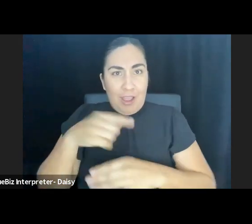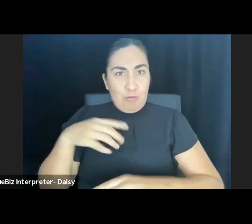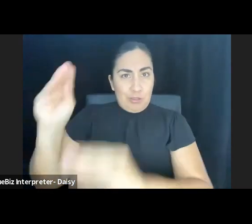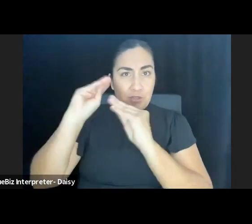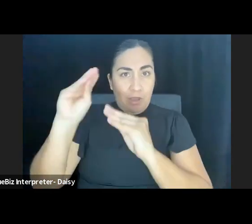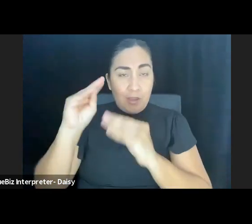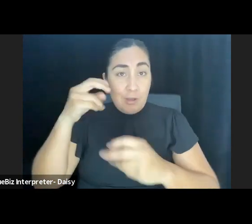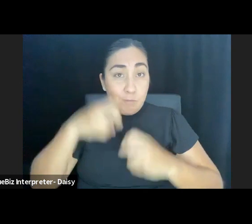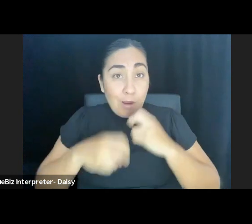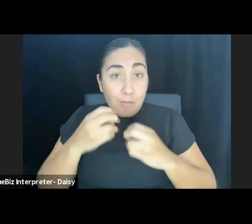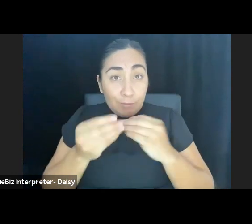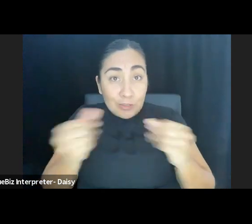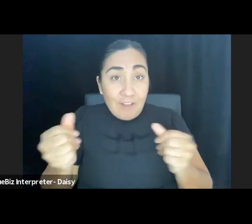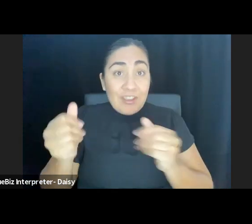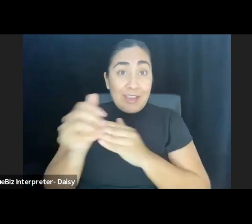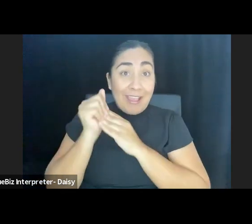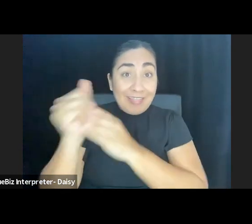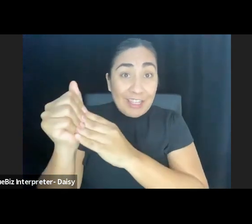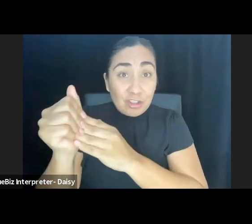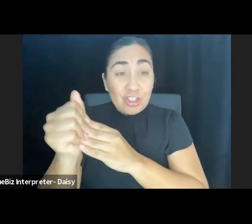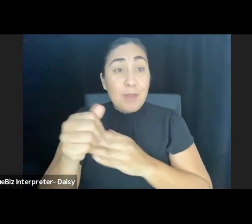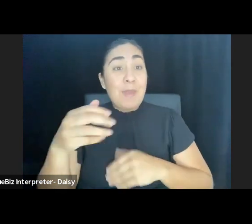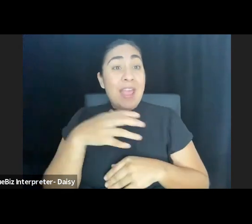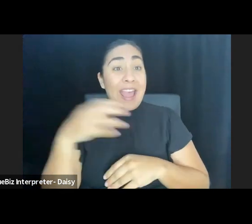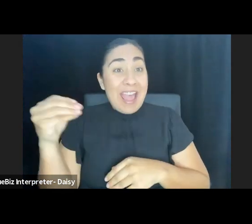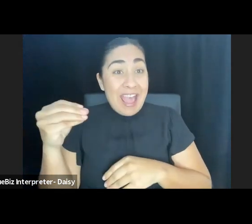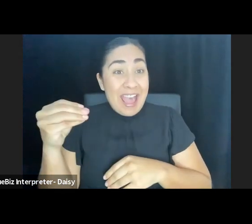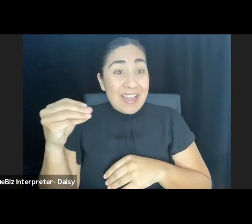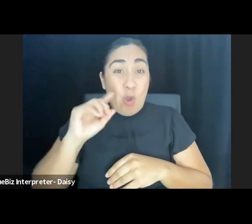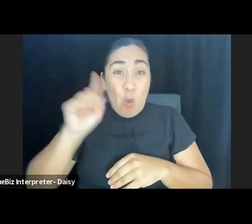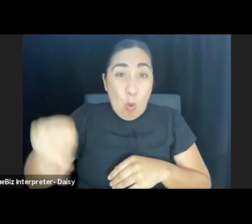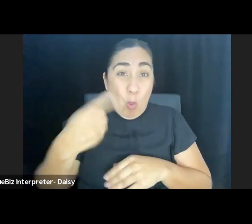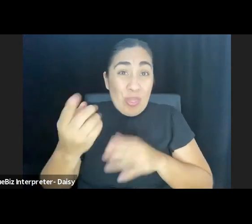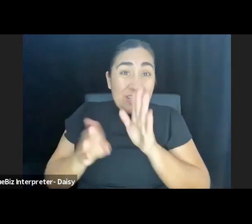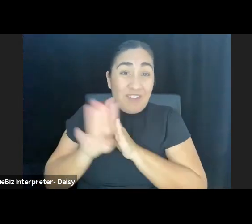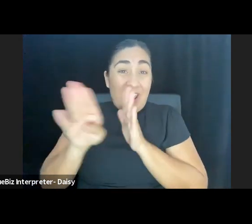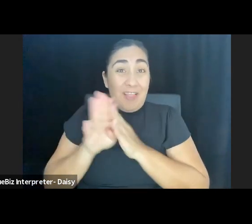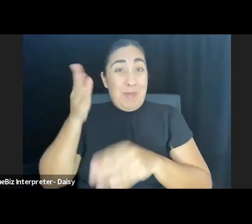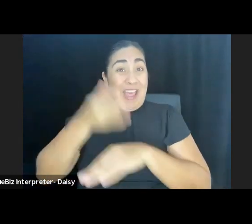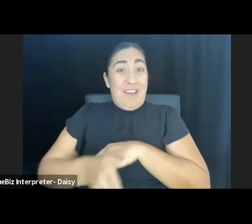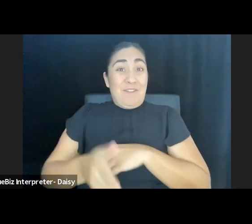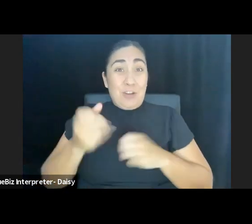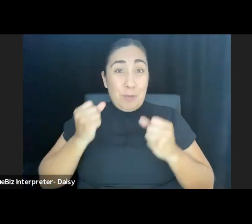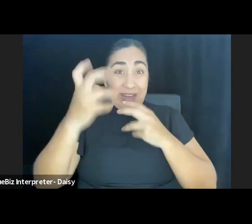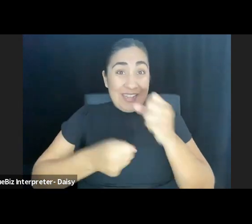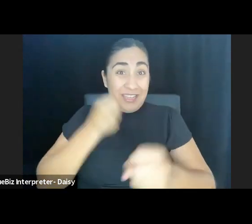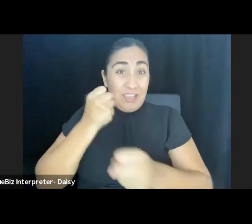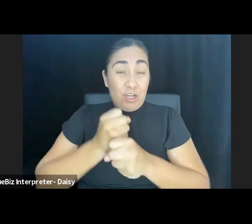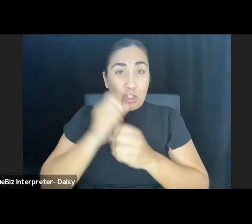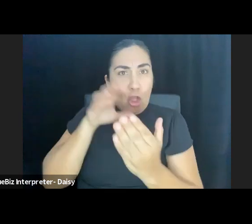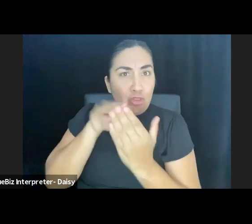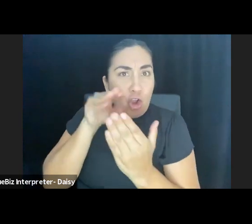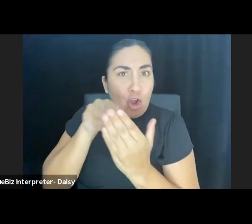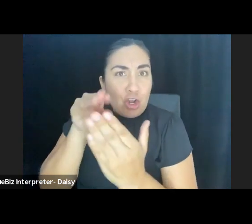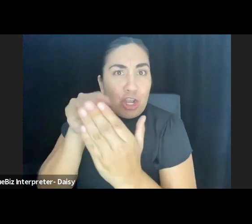problem-solving skills, and a sharp acumen that was only developed after spending years learning the trade, like blacksmithing,